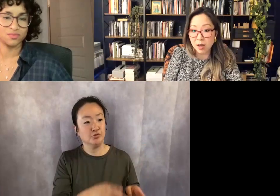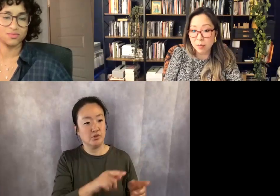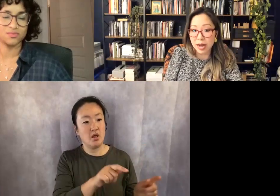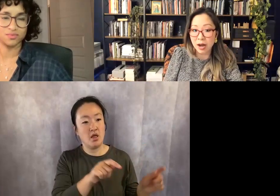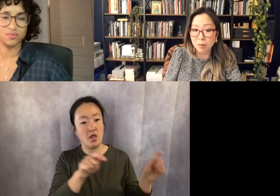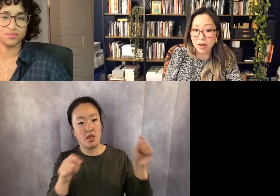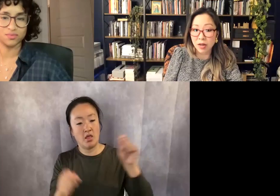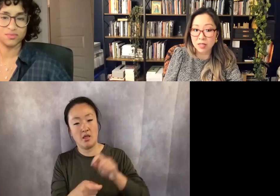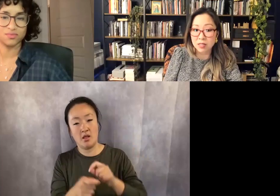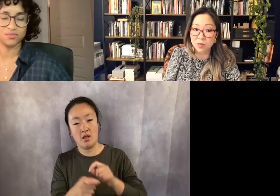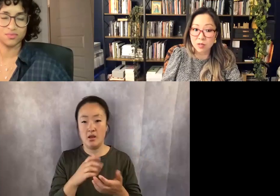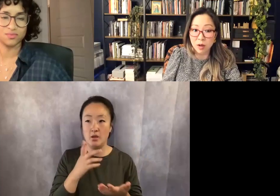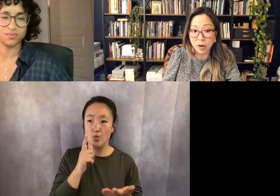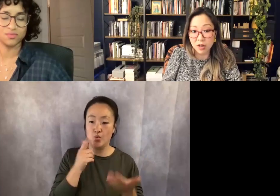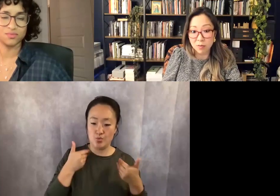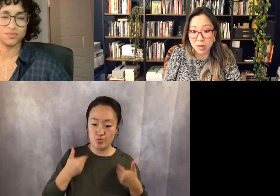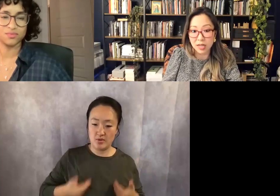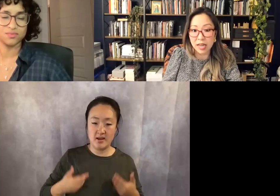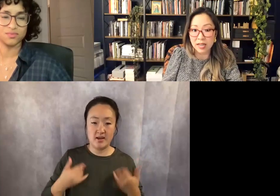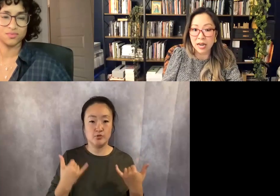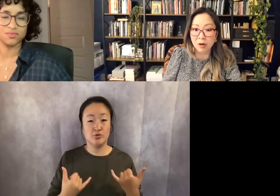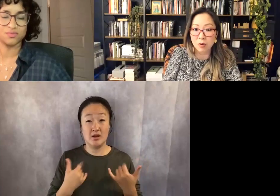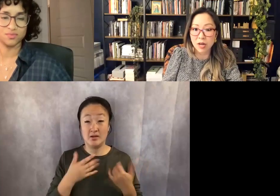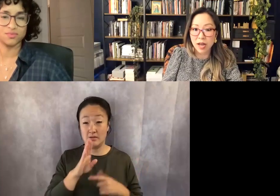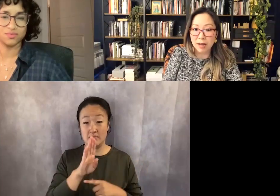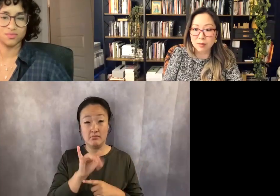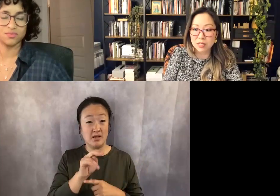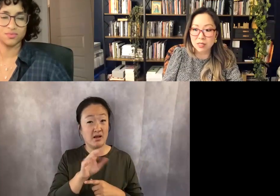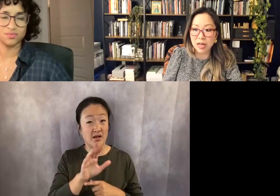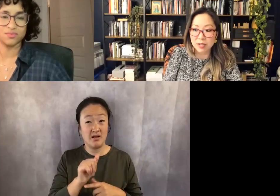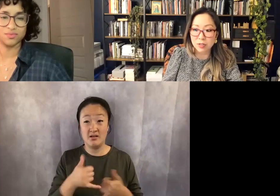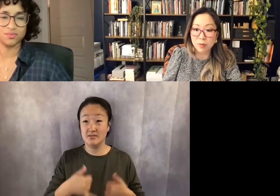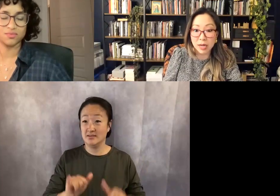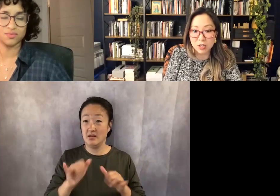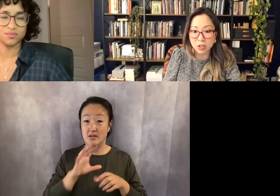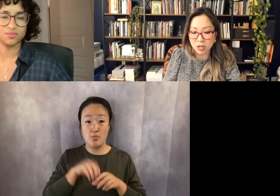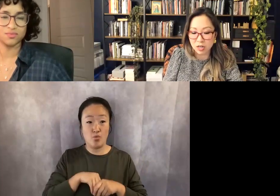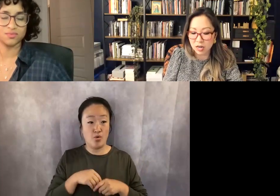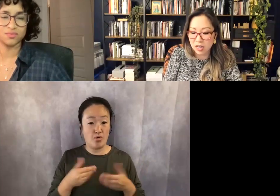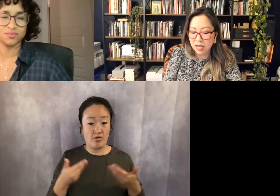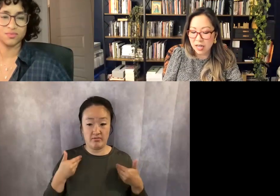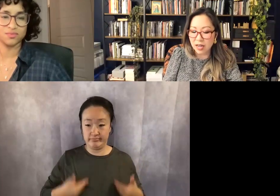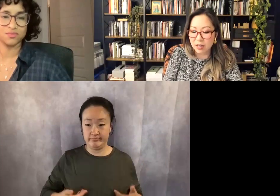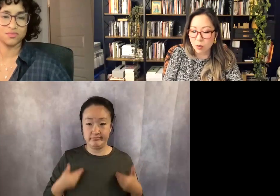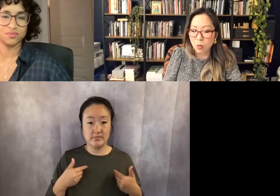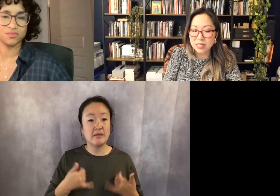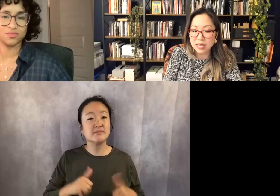But how Bianca's still a part of me, and how I'm still having to manage her, and once I